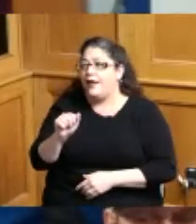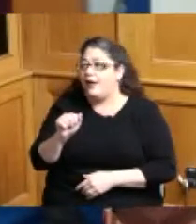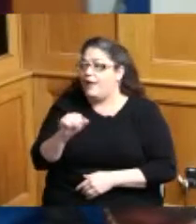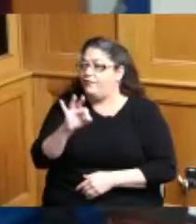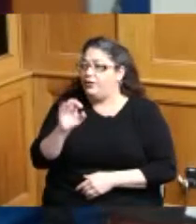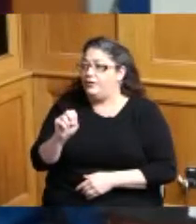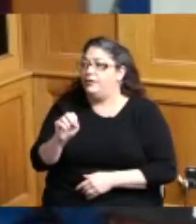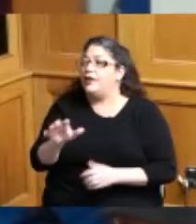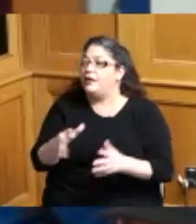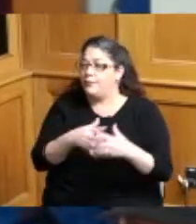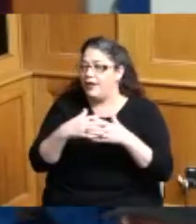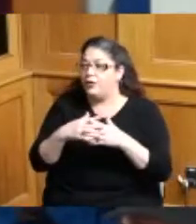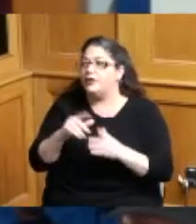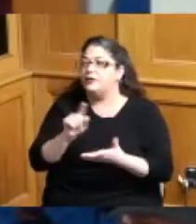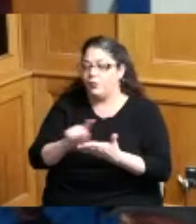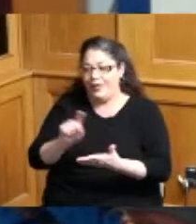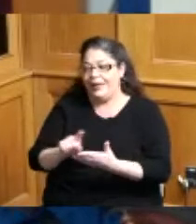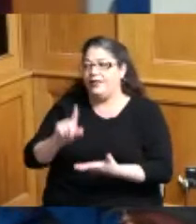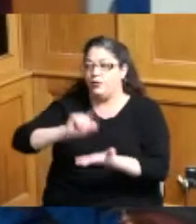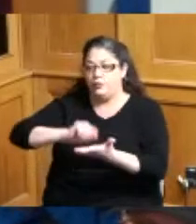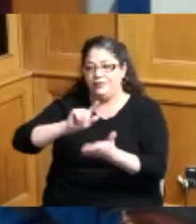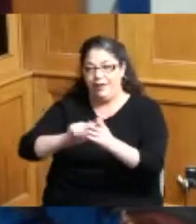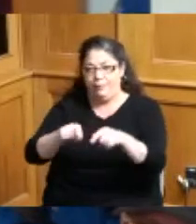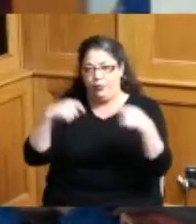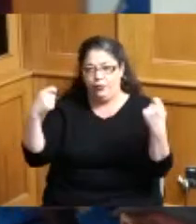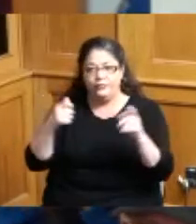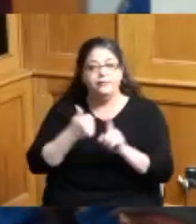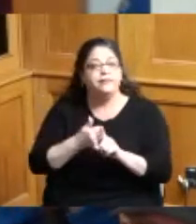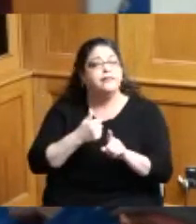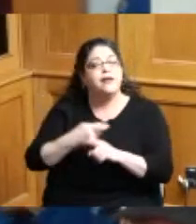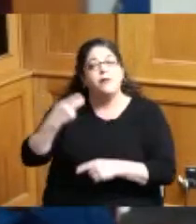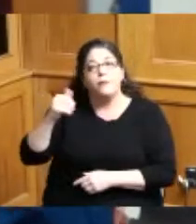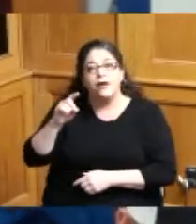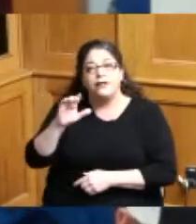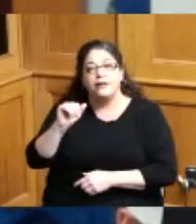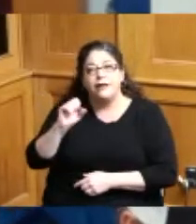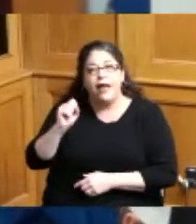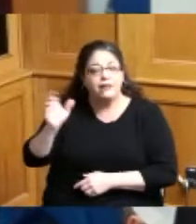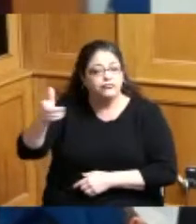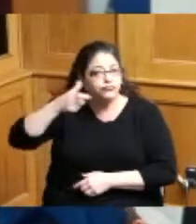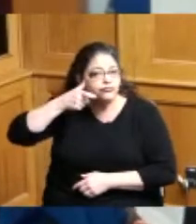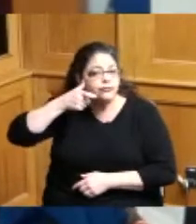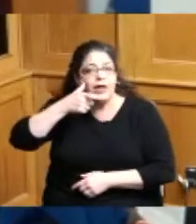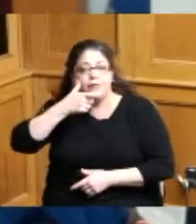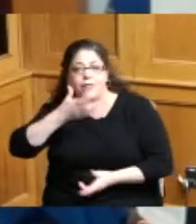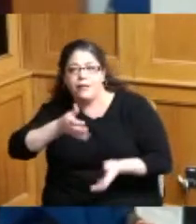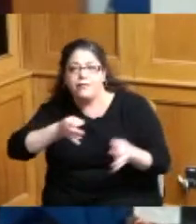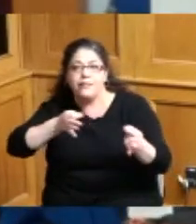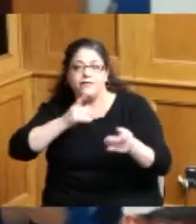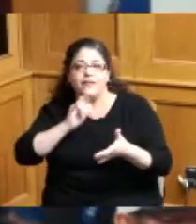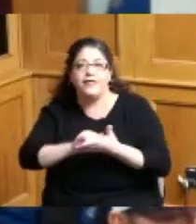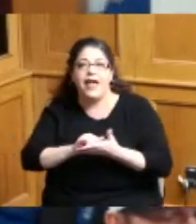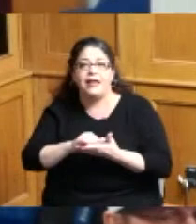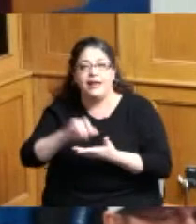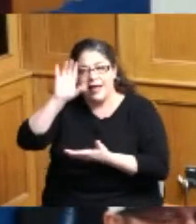sports tv show and podcast and whereas coach Ozzie is the husband of Beverly who is a saint